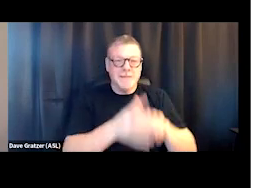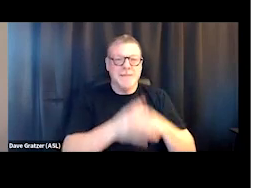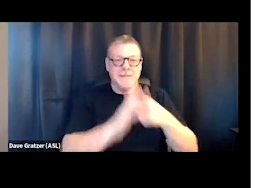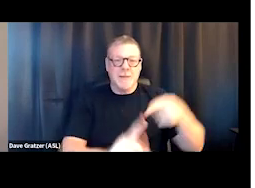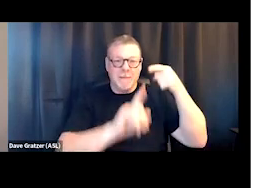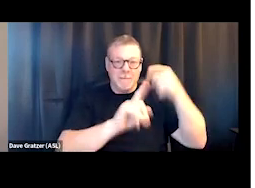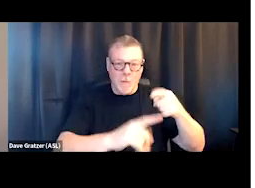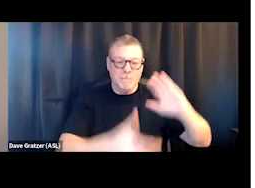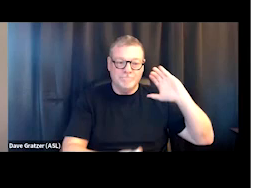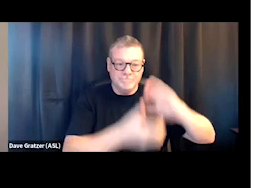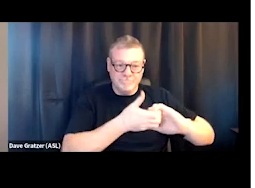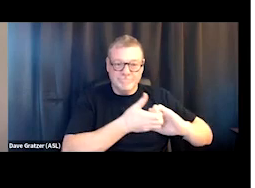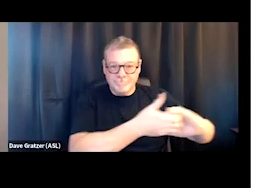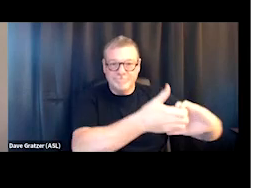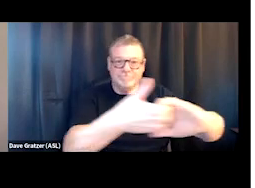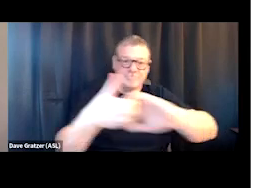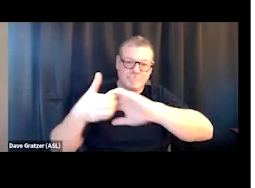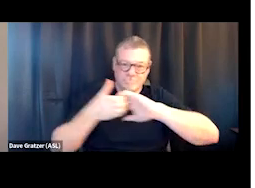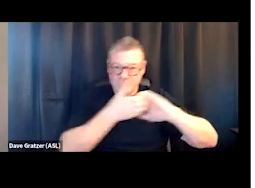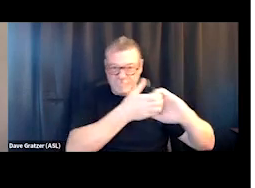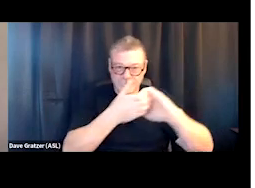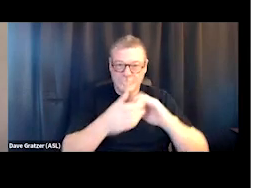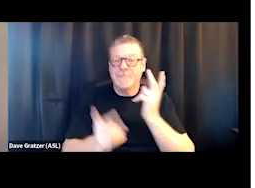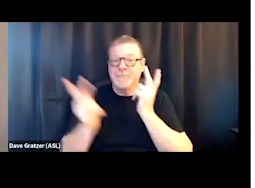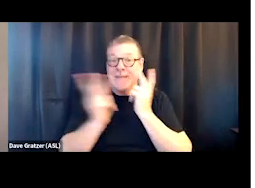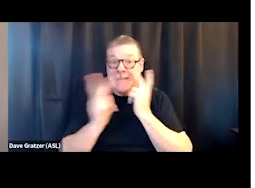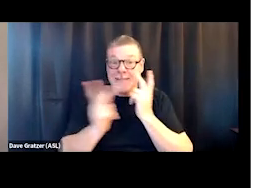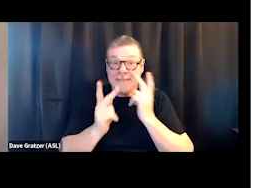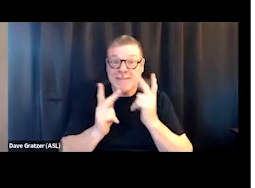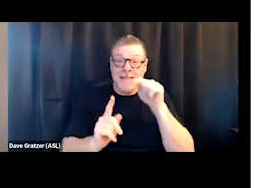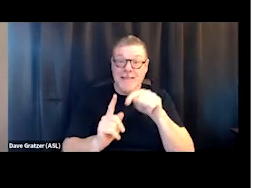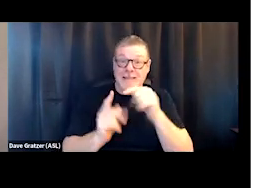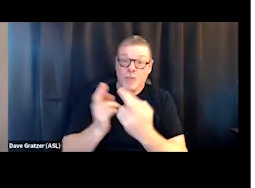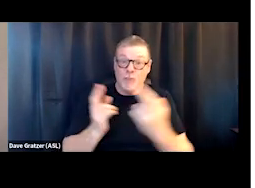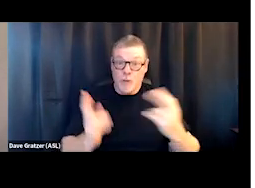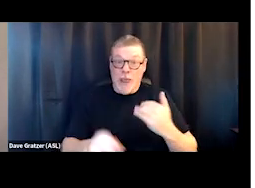is let's first see if this intervention, this resource exists in the community